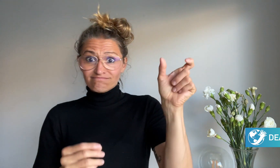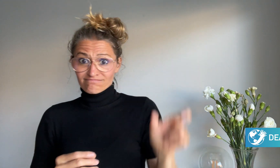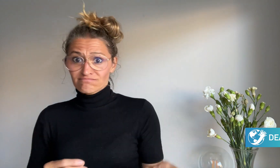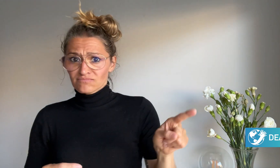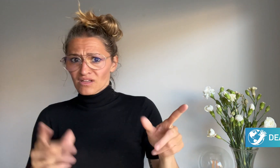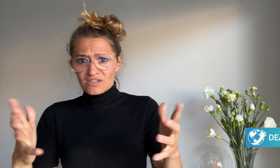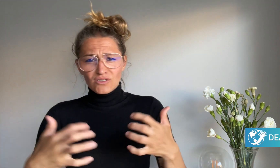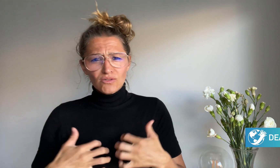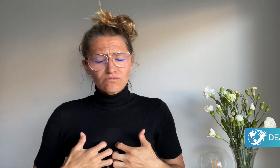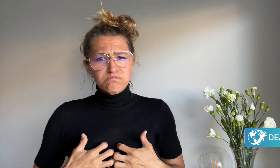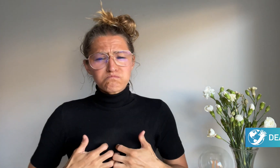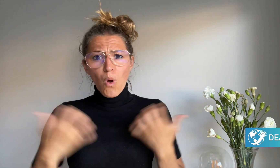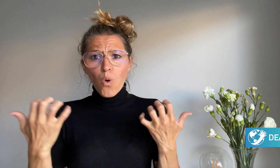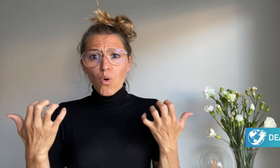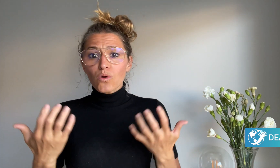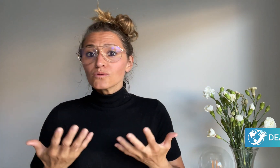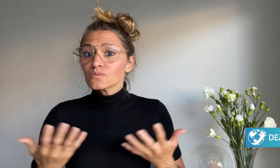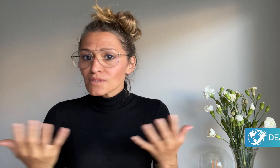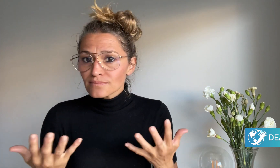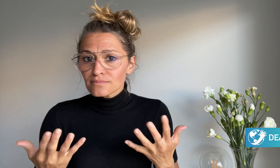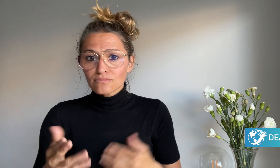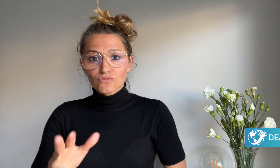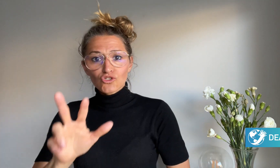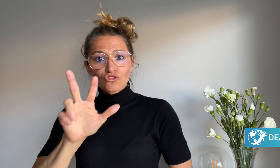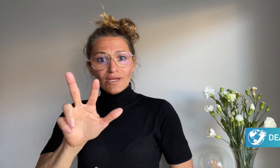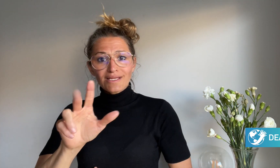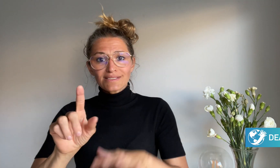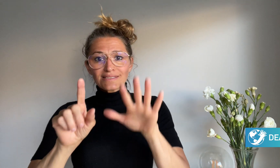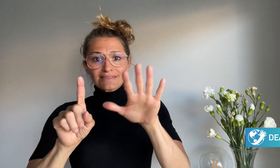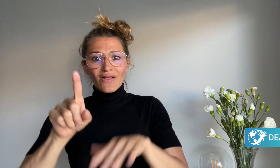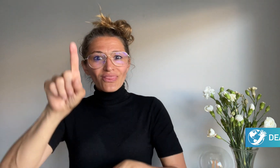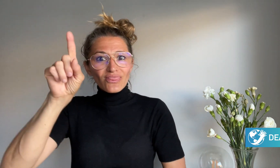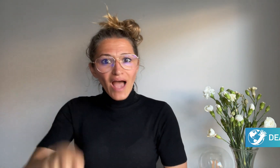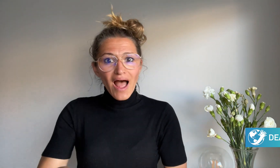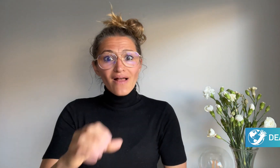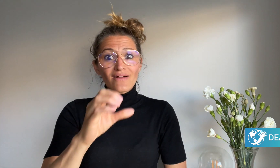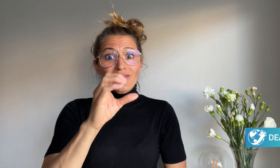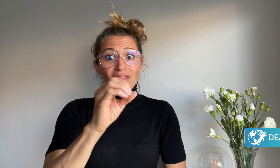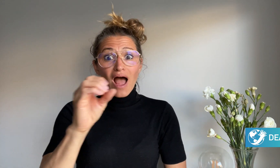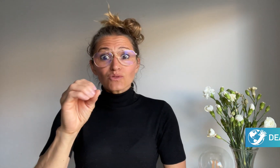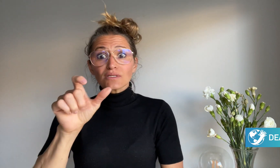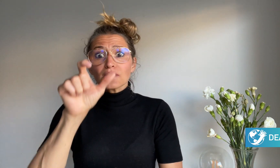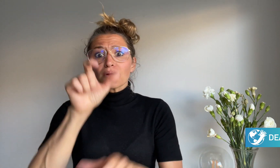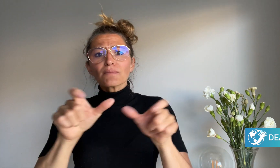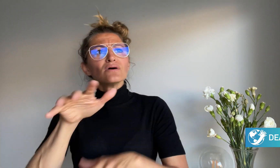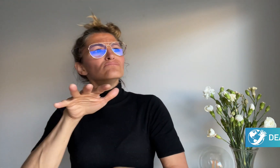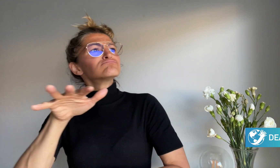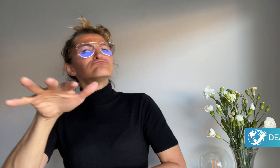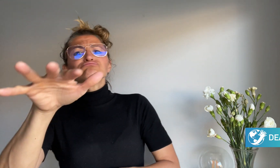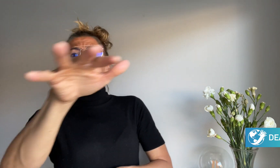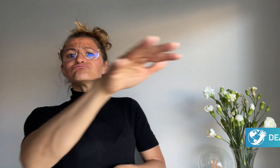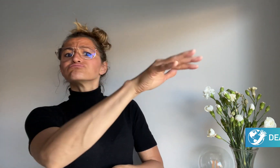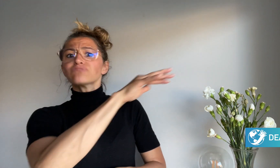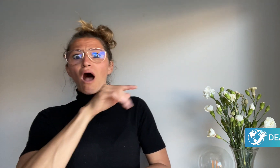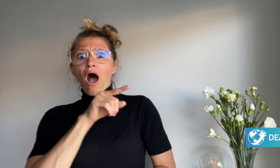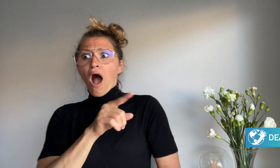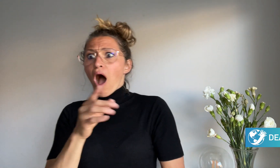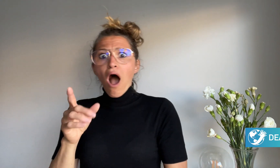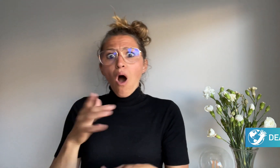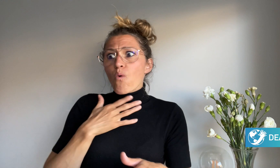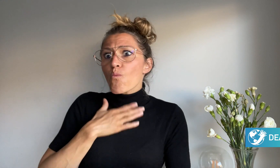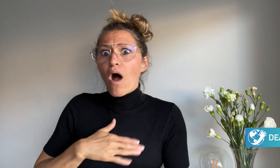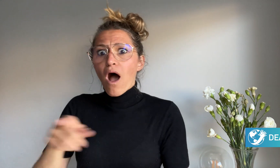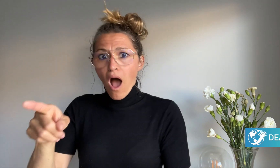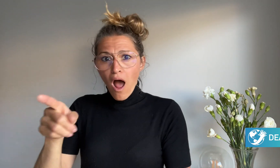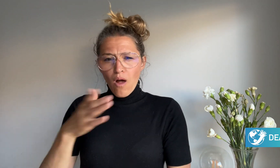She was outraged that 36,000 people signed up